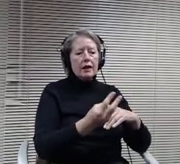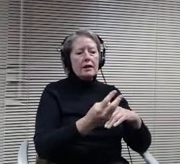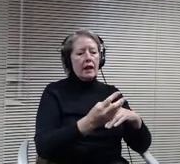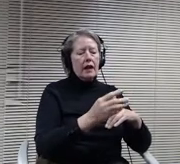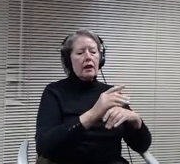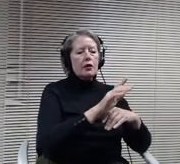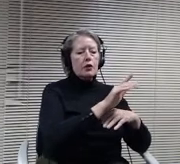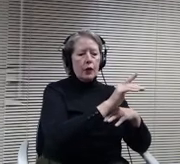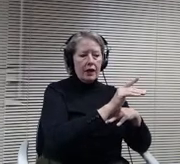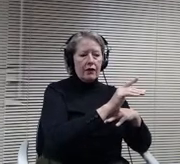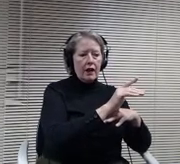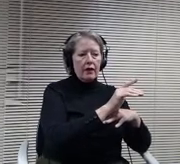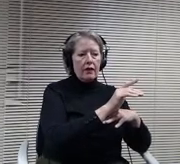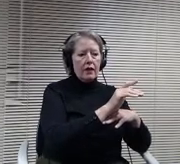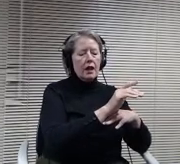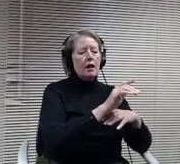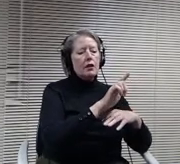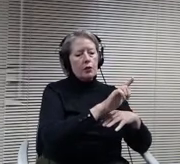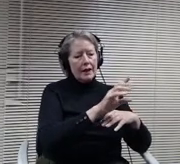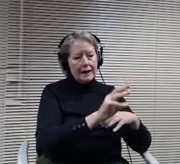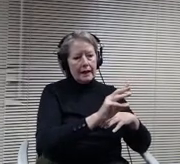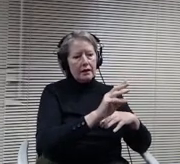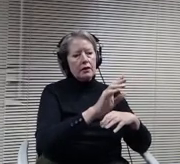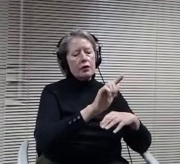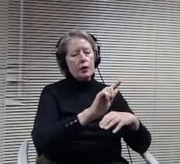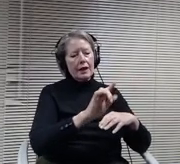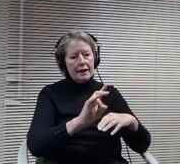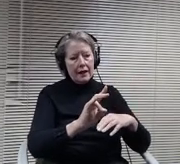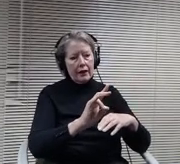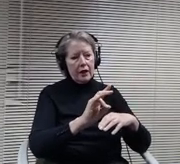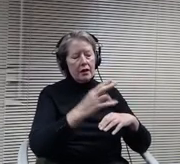so forth. So the high school teachers will be ready to